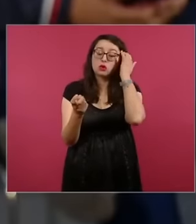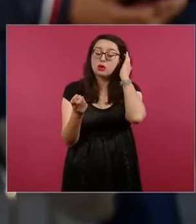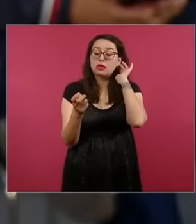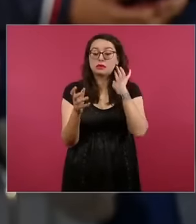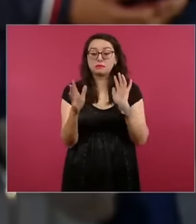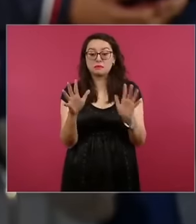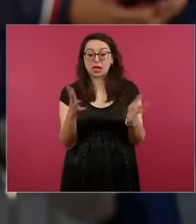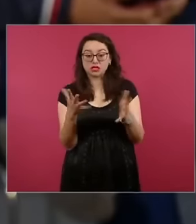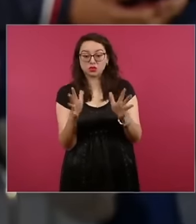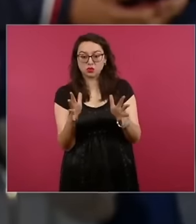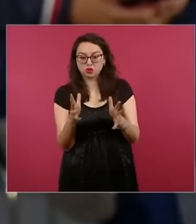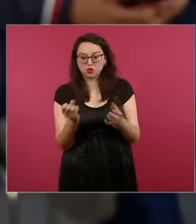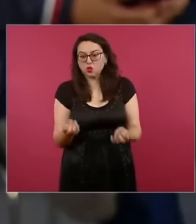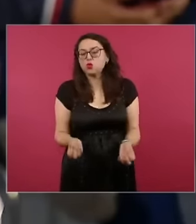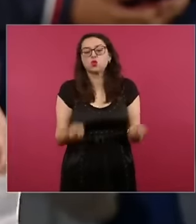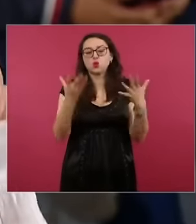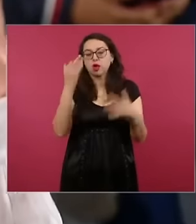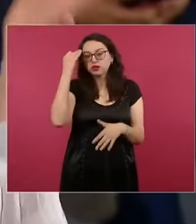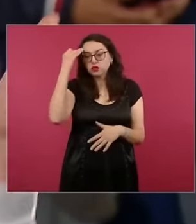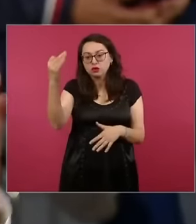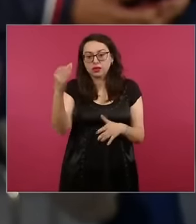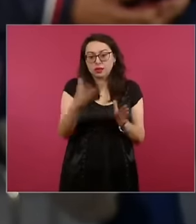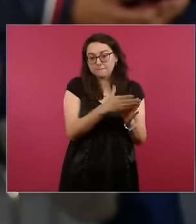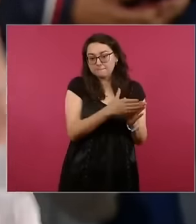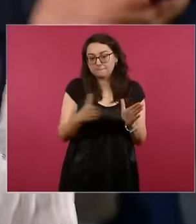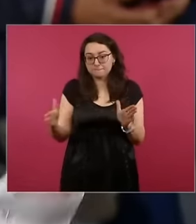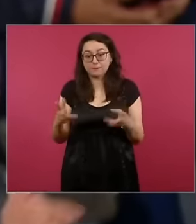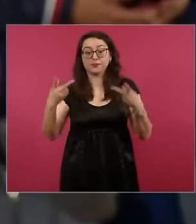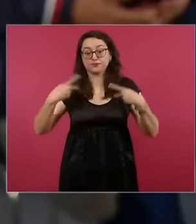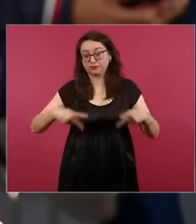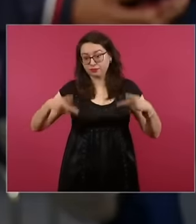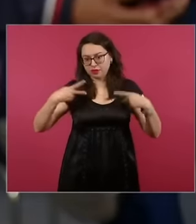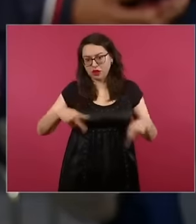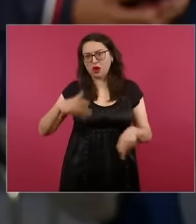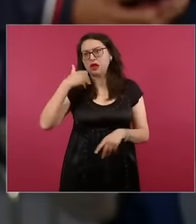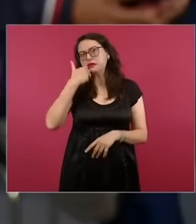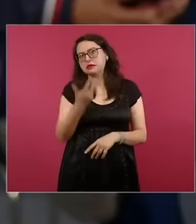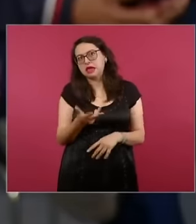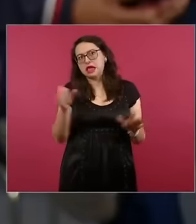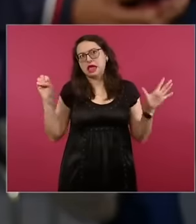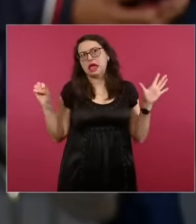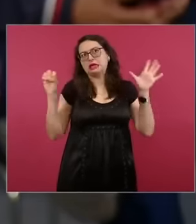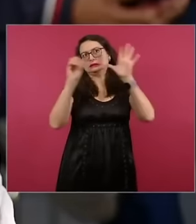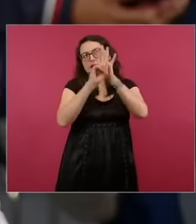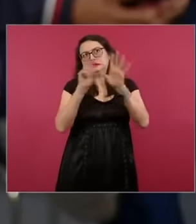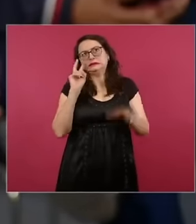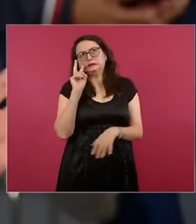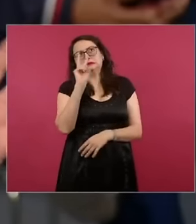the one who is interested in seeing it through the filters or lenses could be yes for